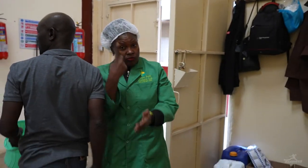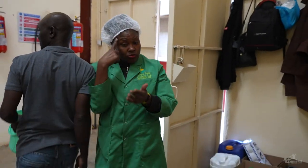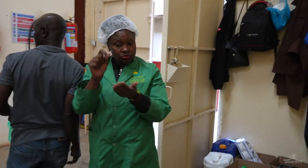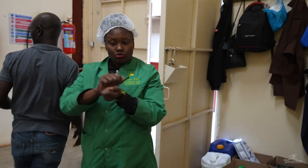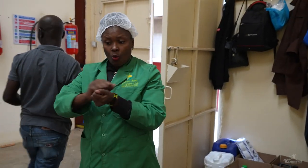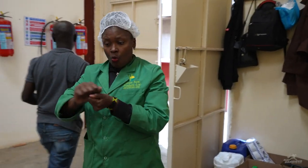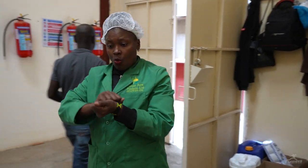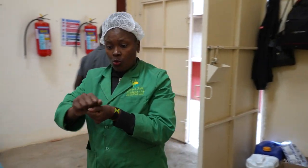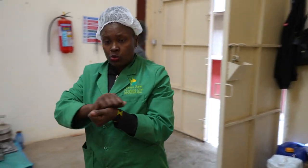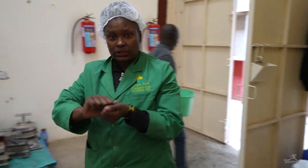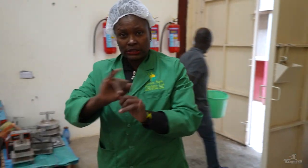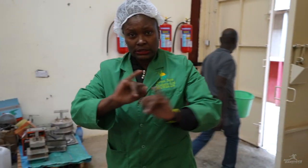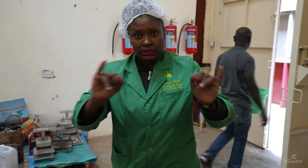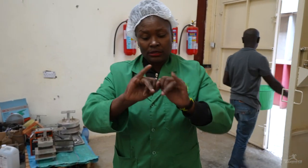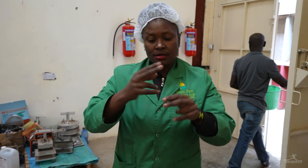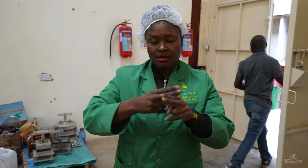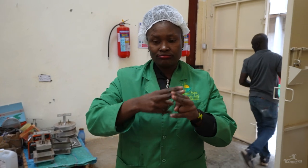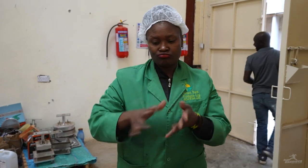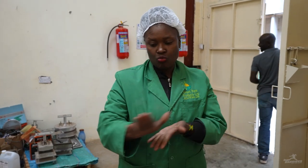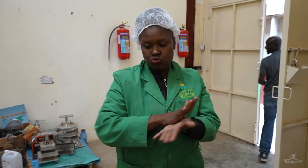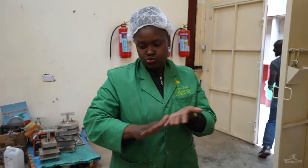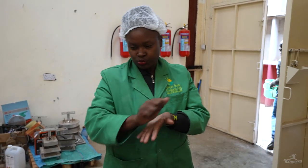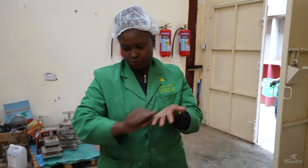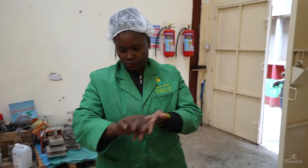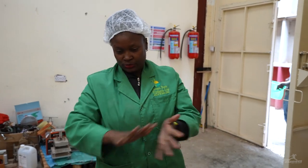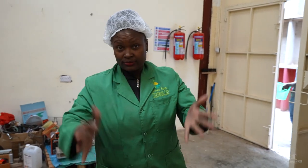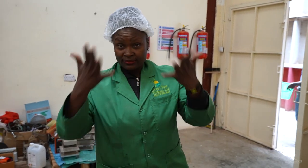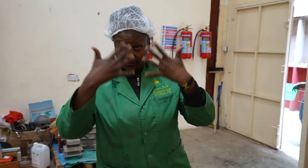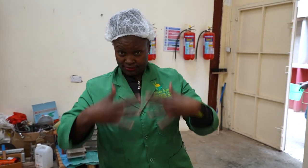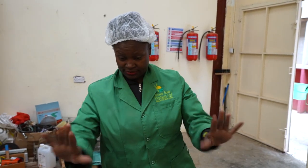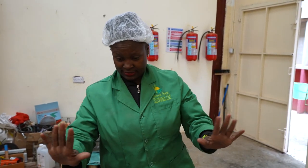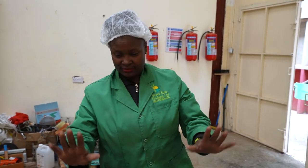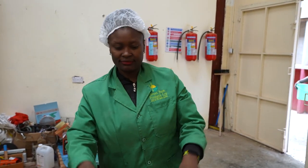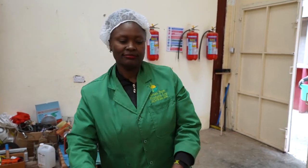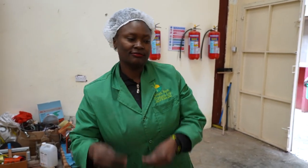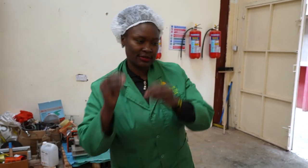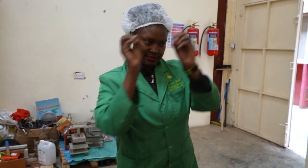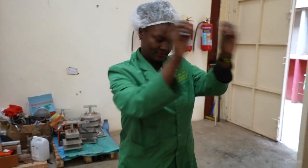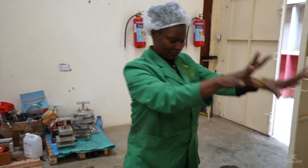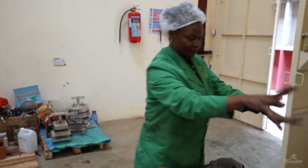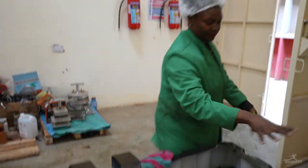That's what we use to wash the leaves. Once we’re done with that, they're brought over here.